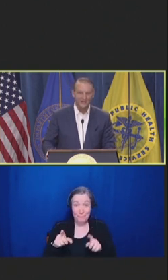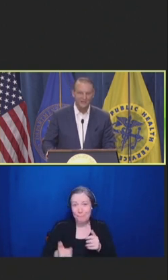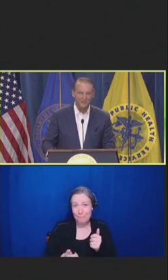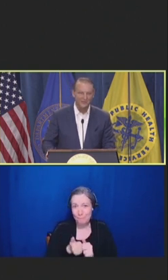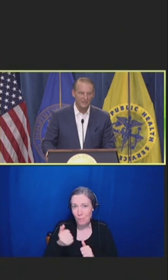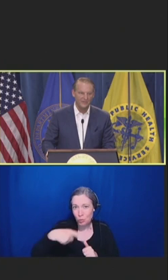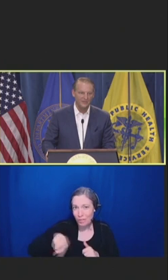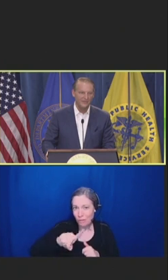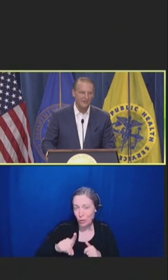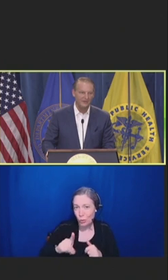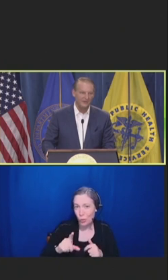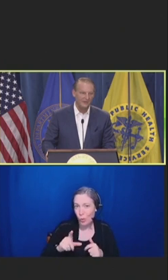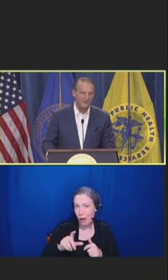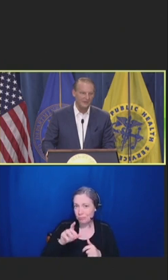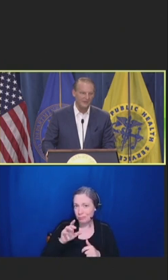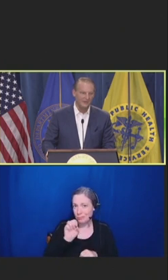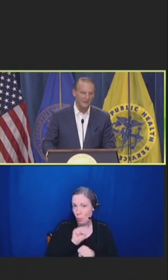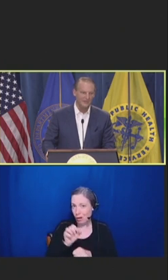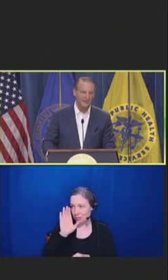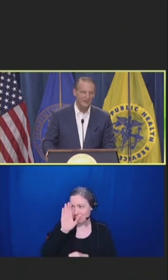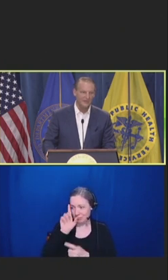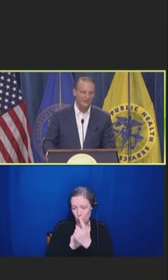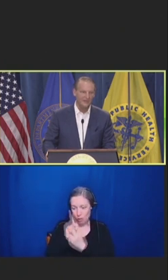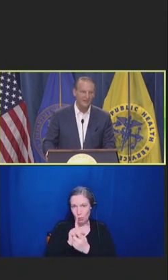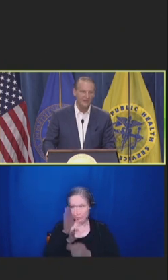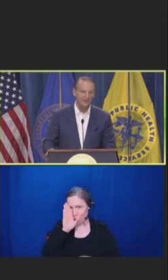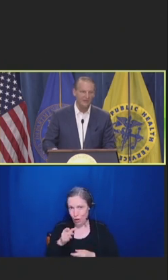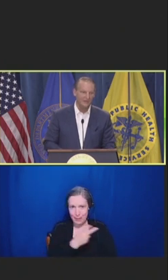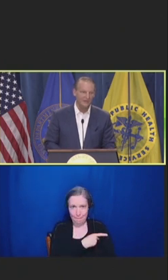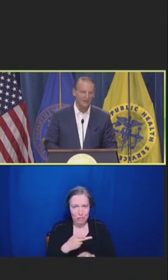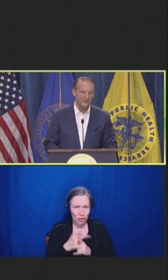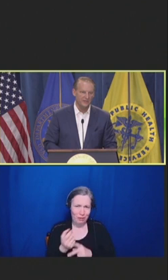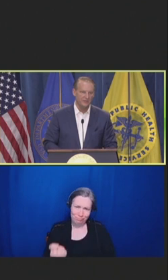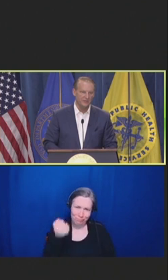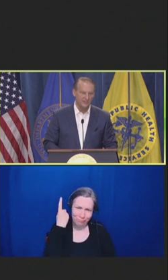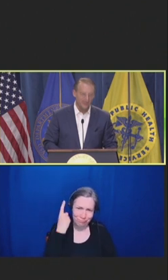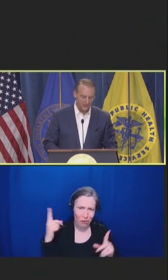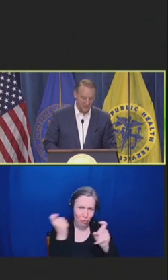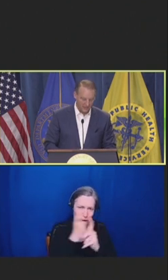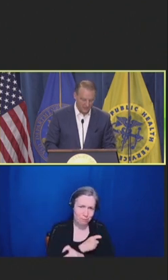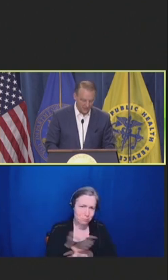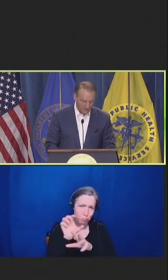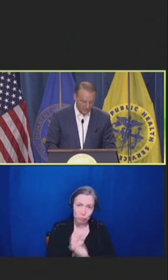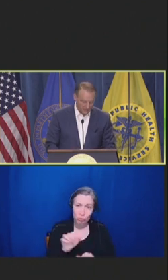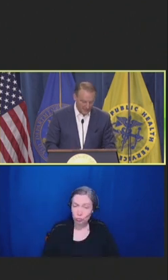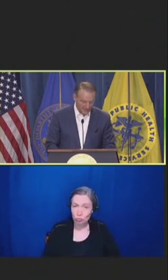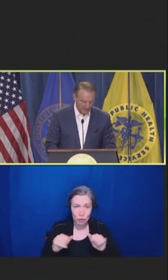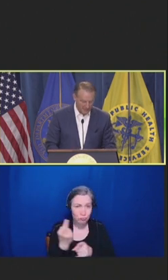engage in direct patient care in a clinical setting understand how complicated just routine healthcare has become.